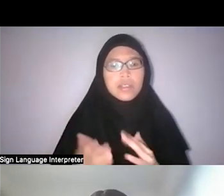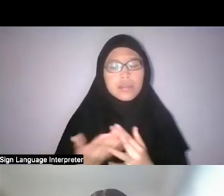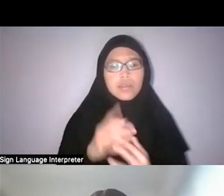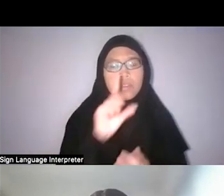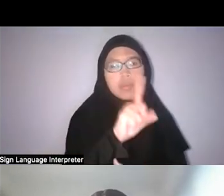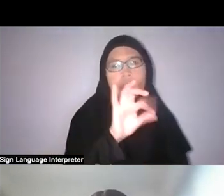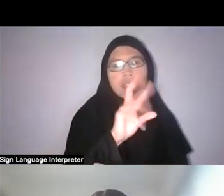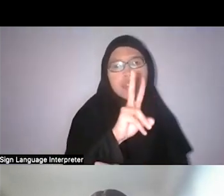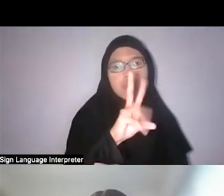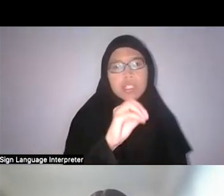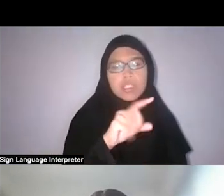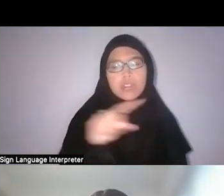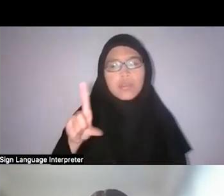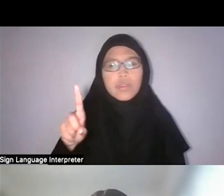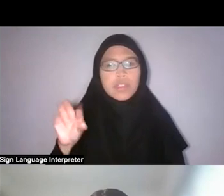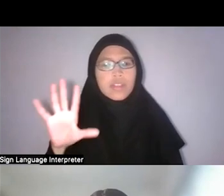and he was known to be a master in his work.